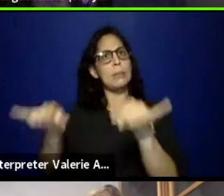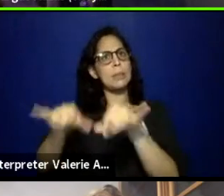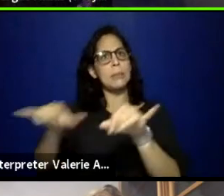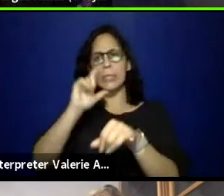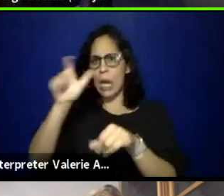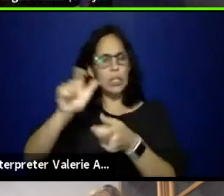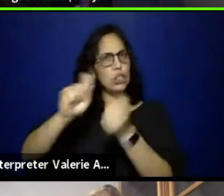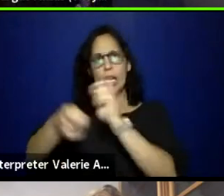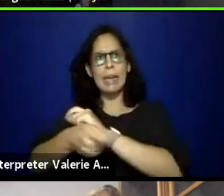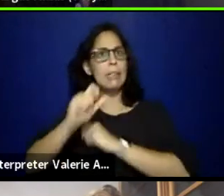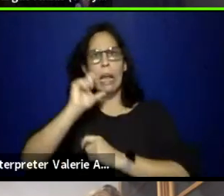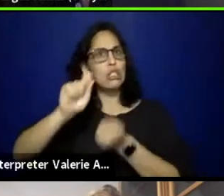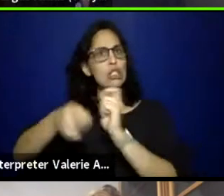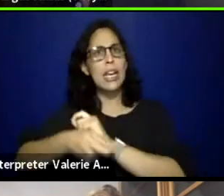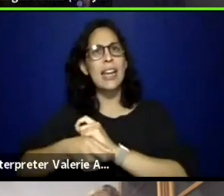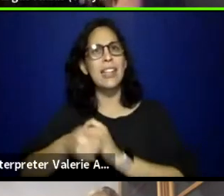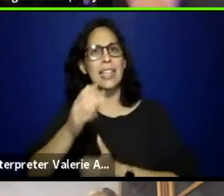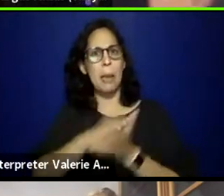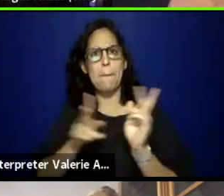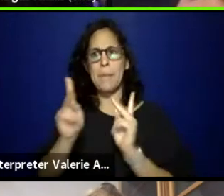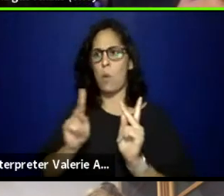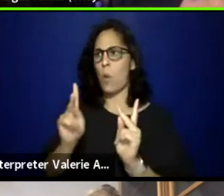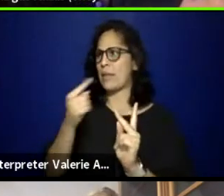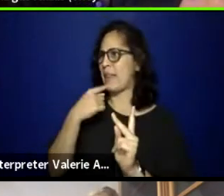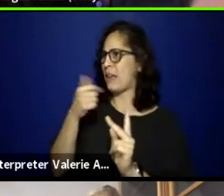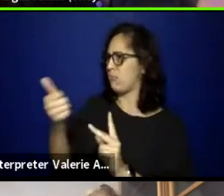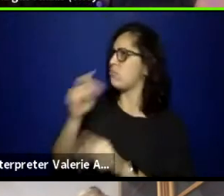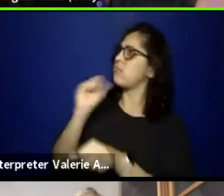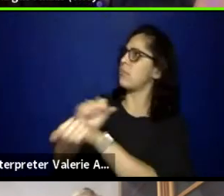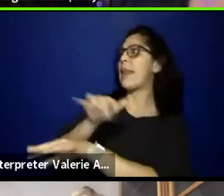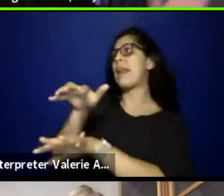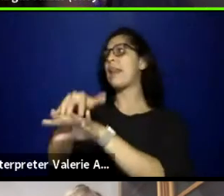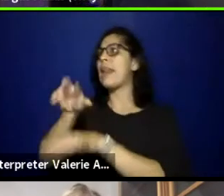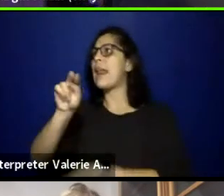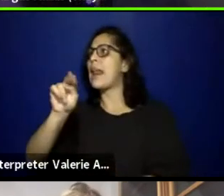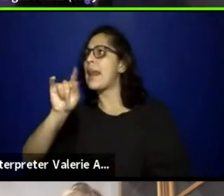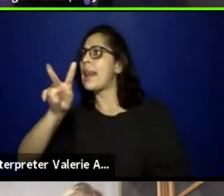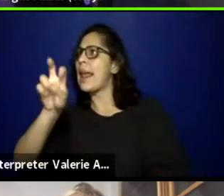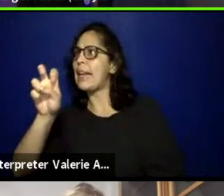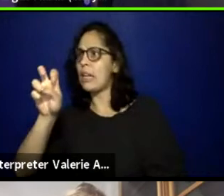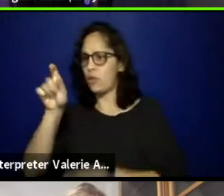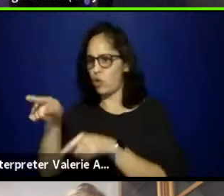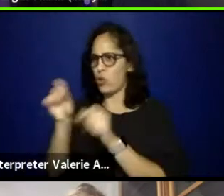are you Native enough to say this? Are you Native enough to do this? Are you Native enough for blah, blah, blah,